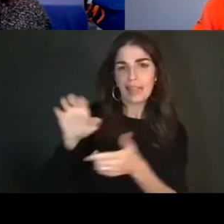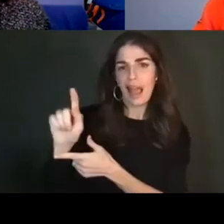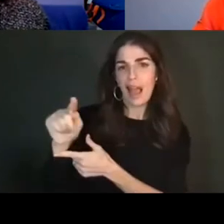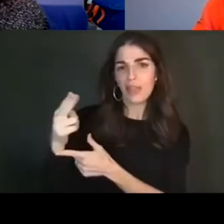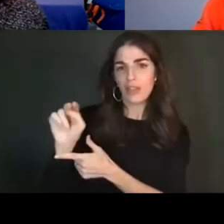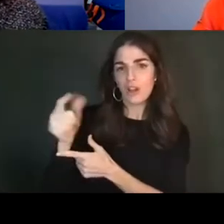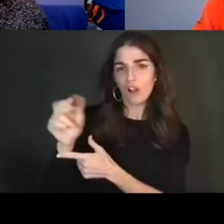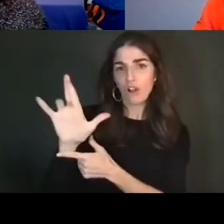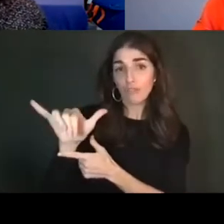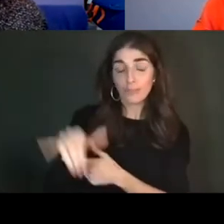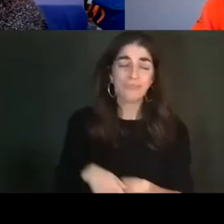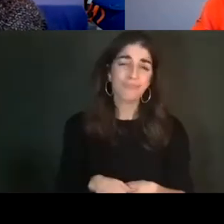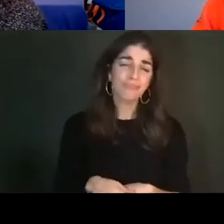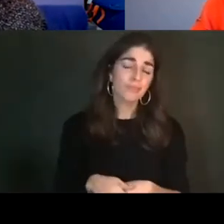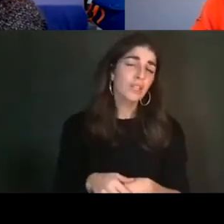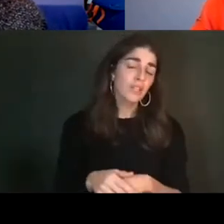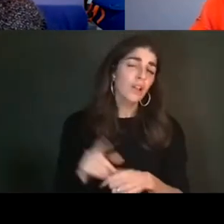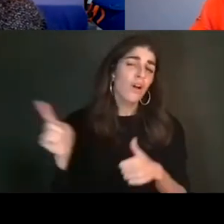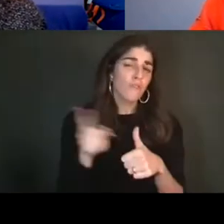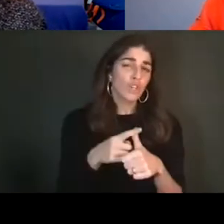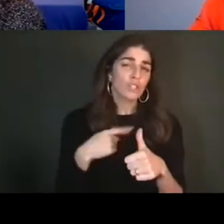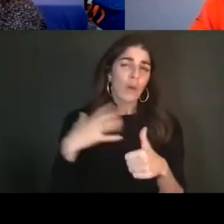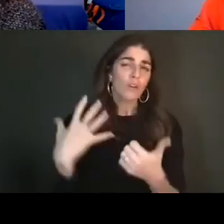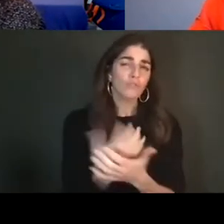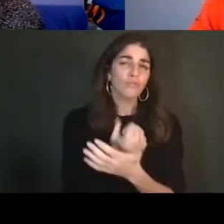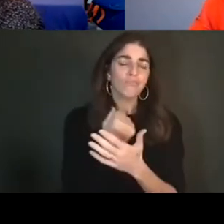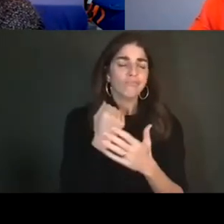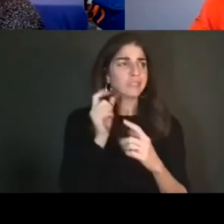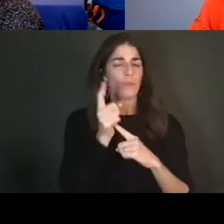let's first take a moment to remember that we are all of us connected through the winds